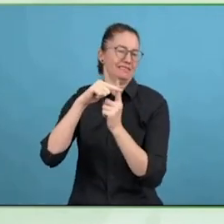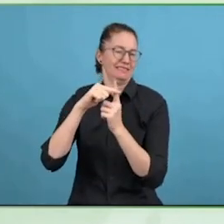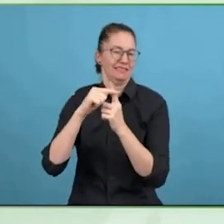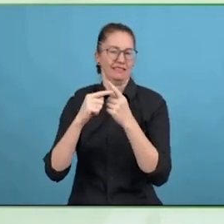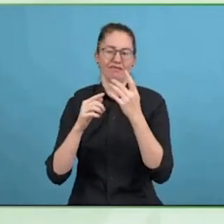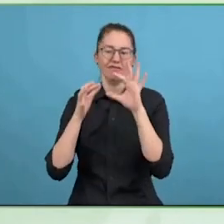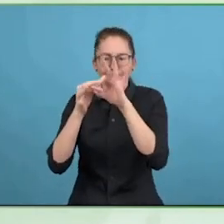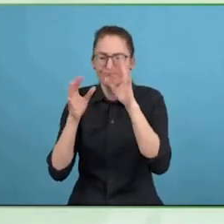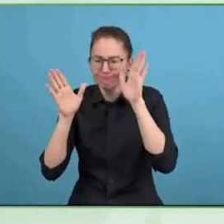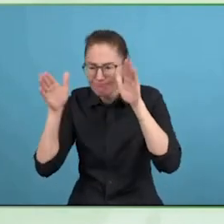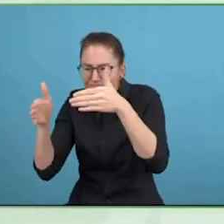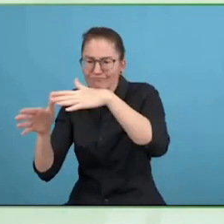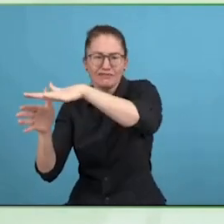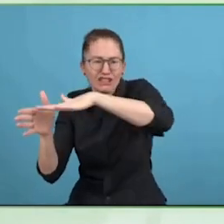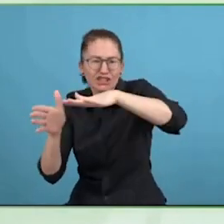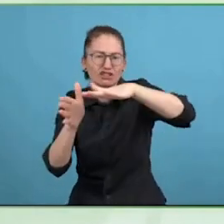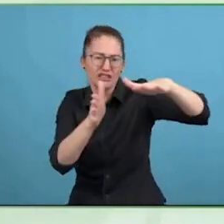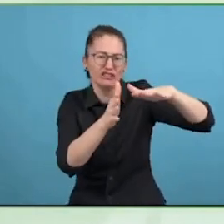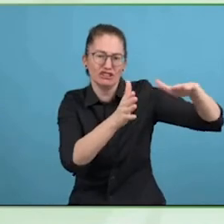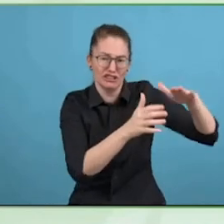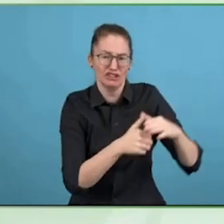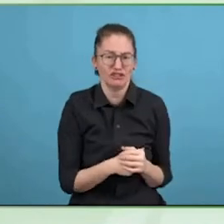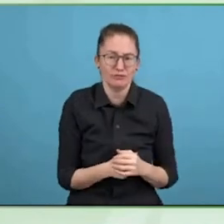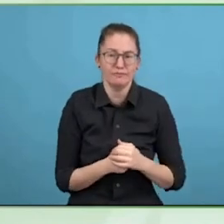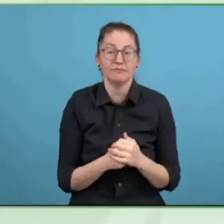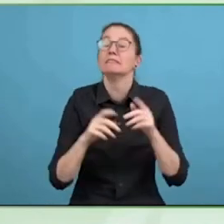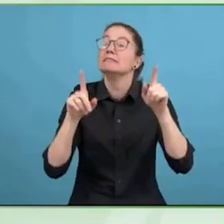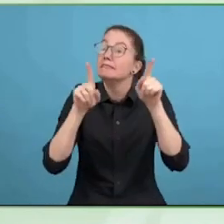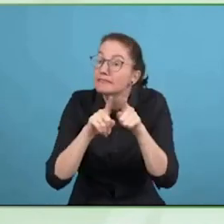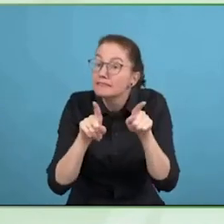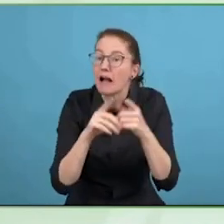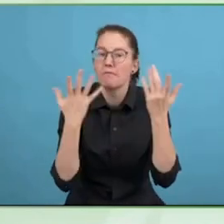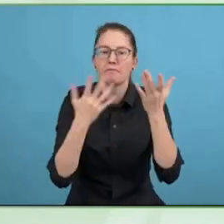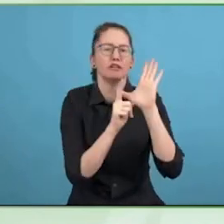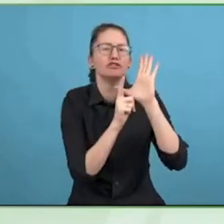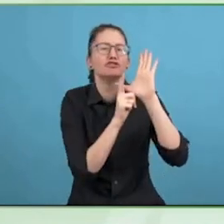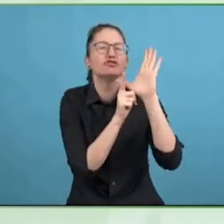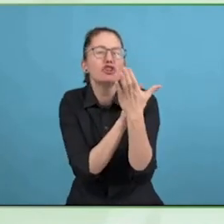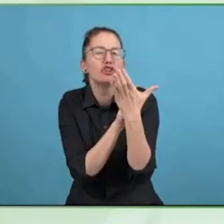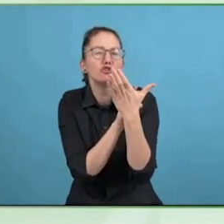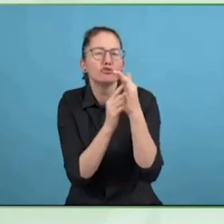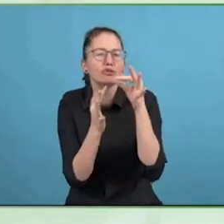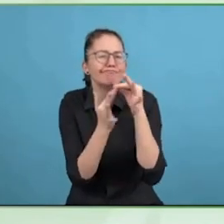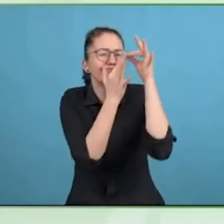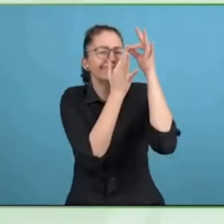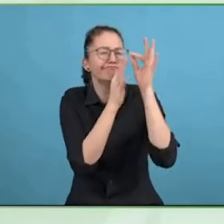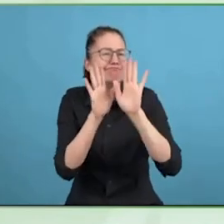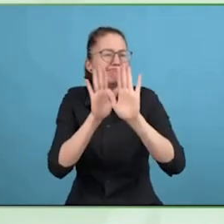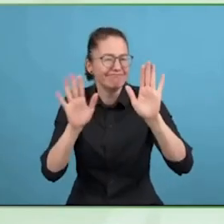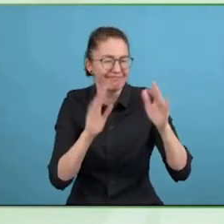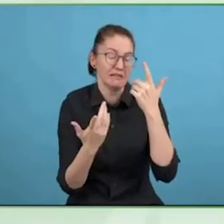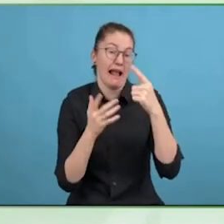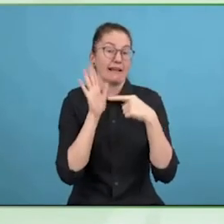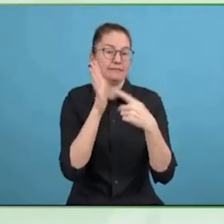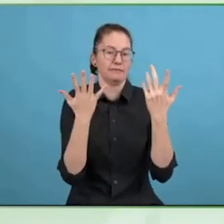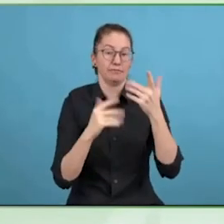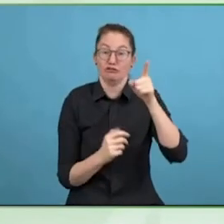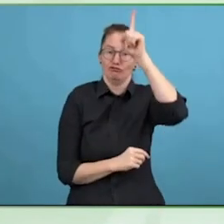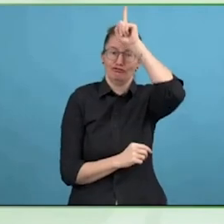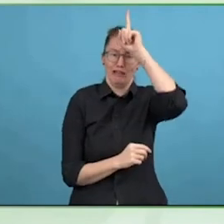So what is the benefit for organisational members.